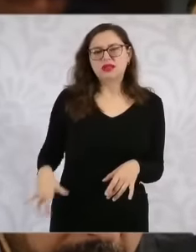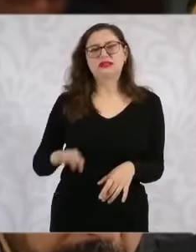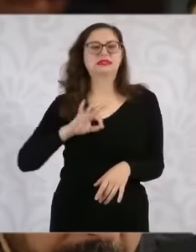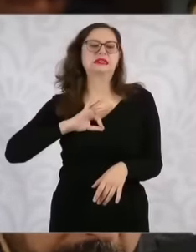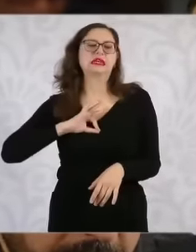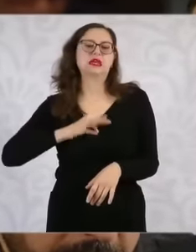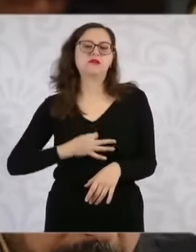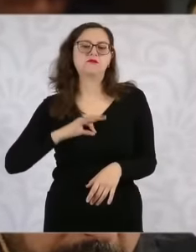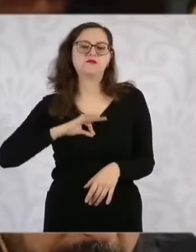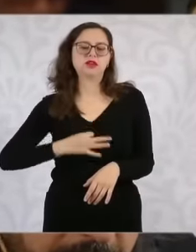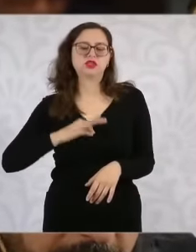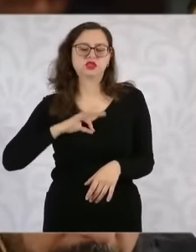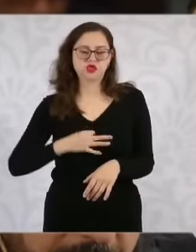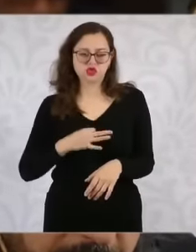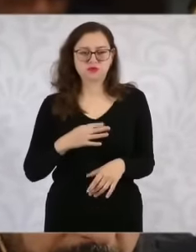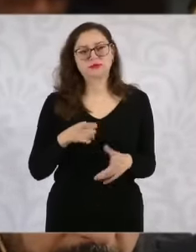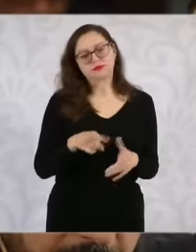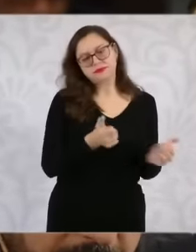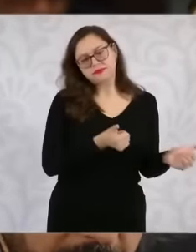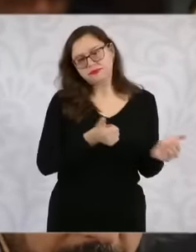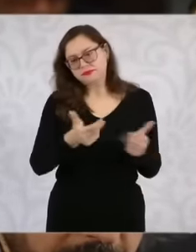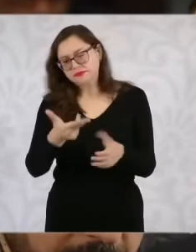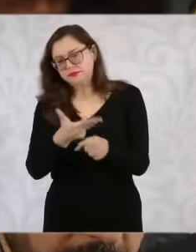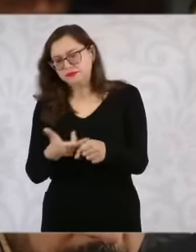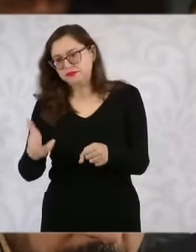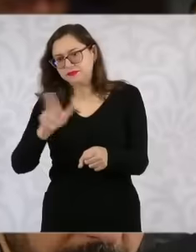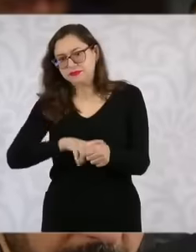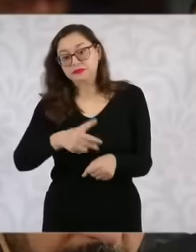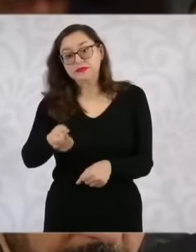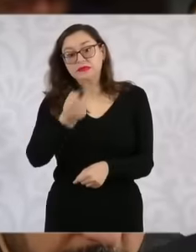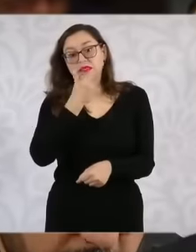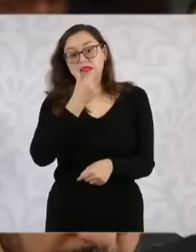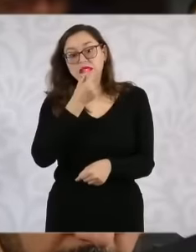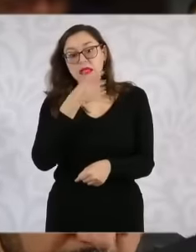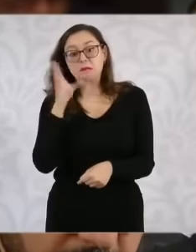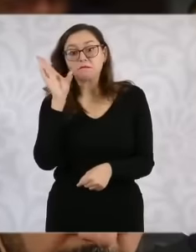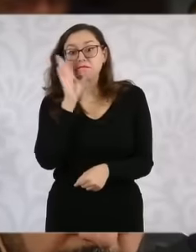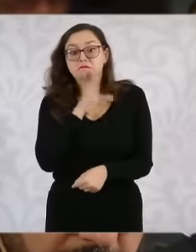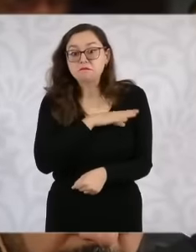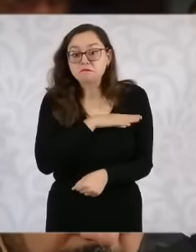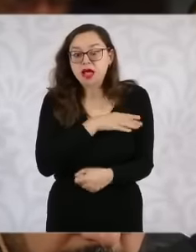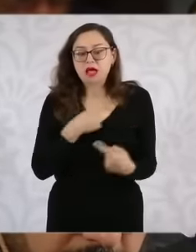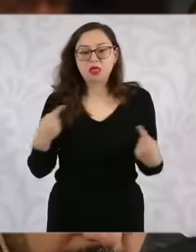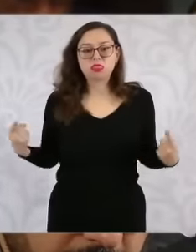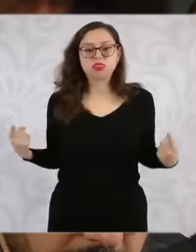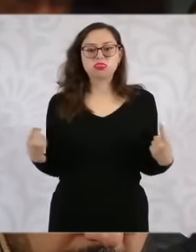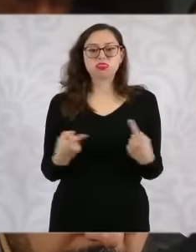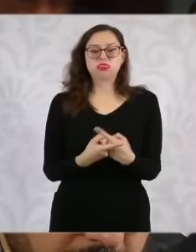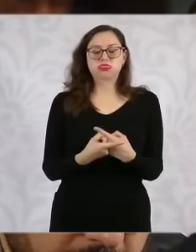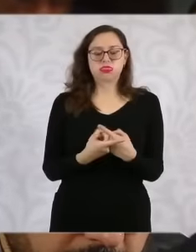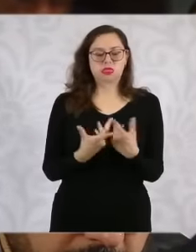gave her a bad bad medicine They admitted her to a hospital in Salamanca then they took her